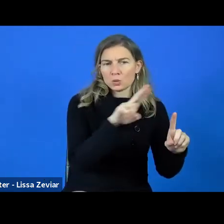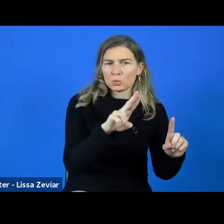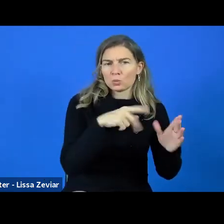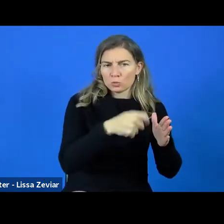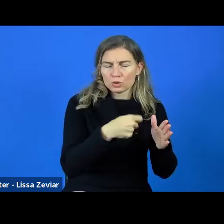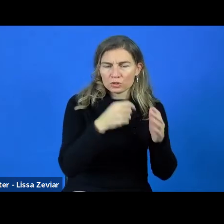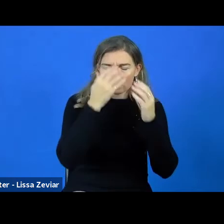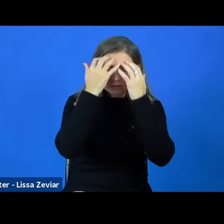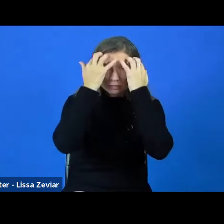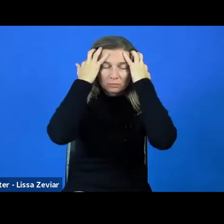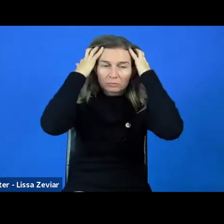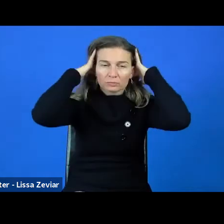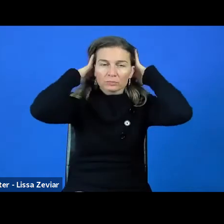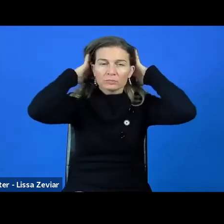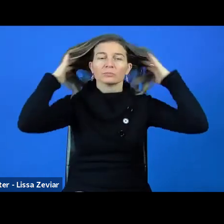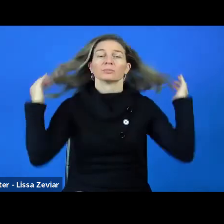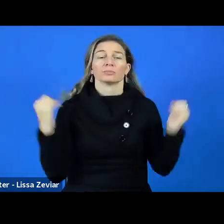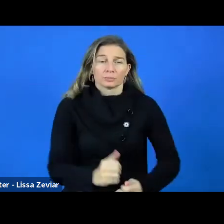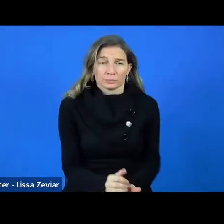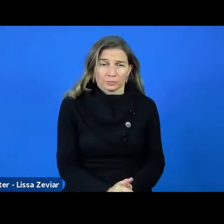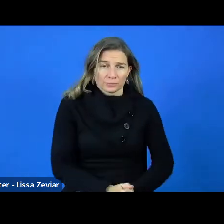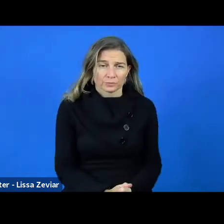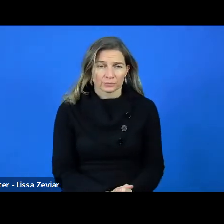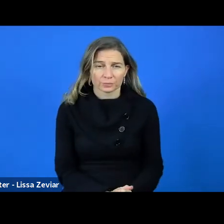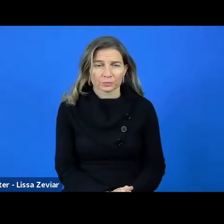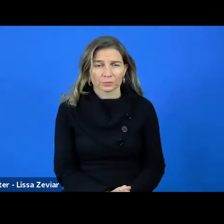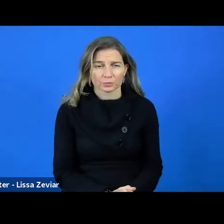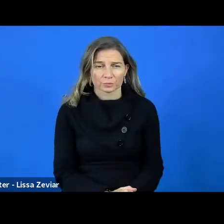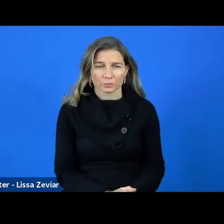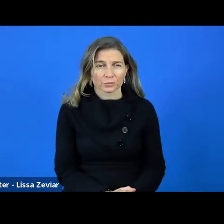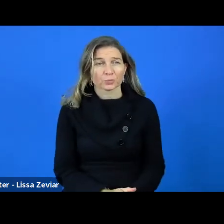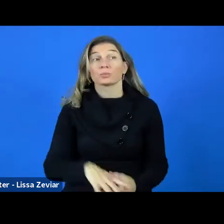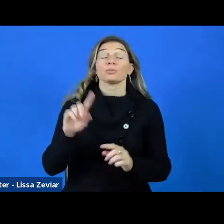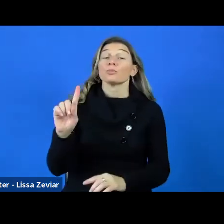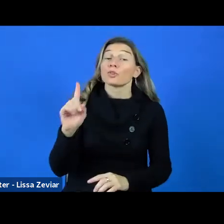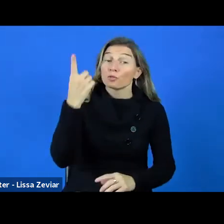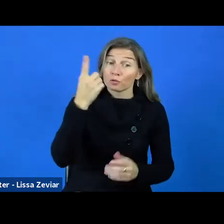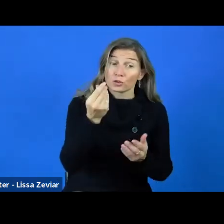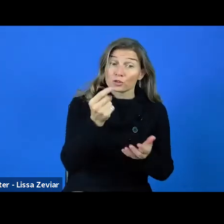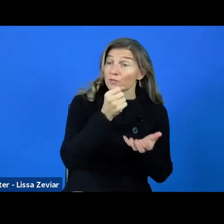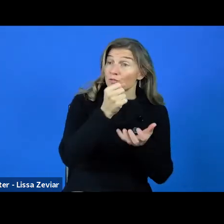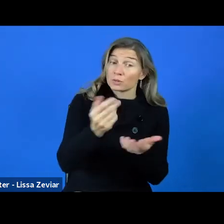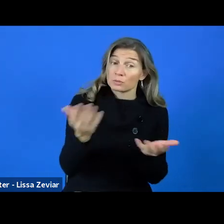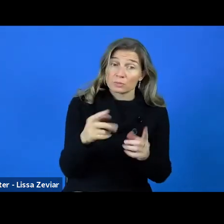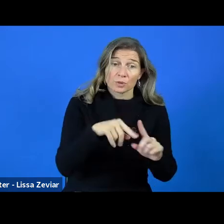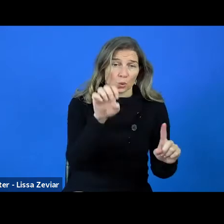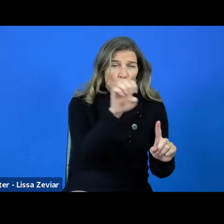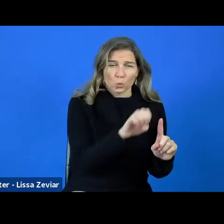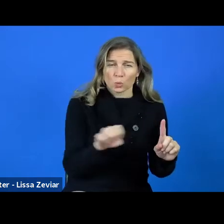The first funding is the European Social Fund, which is around 100 billion EUR.